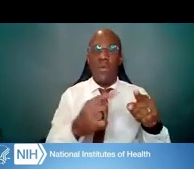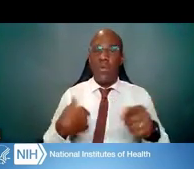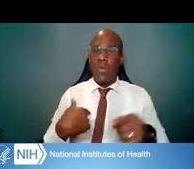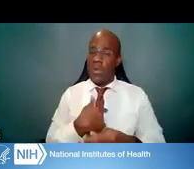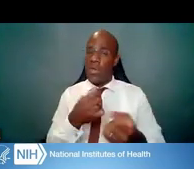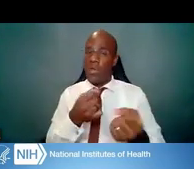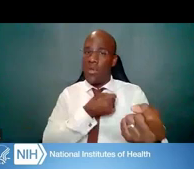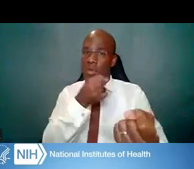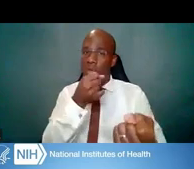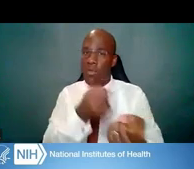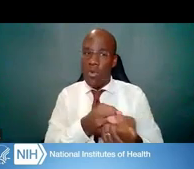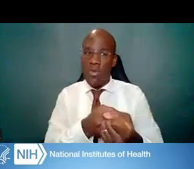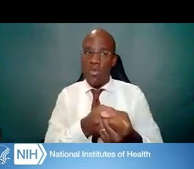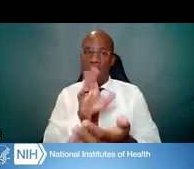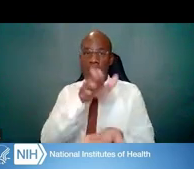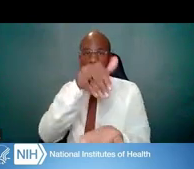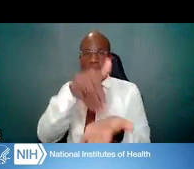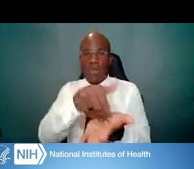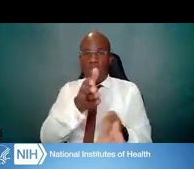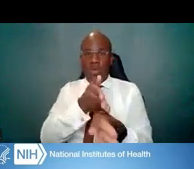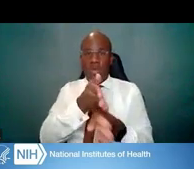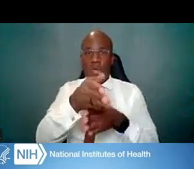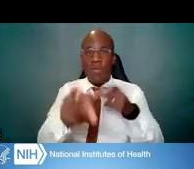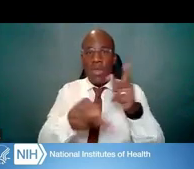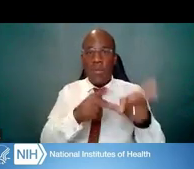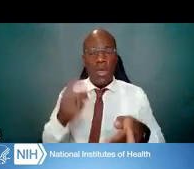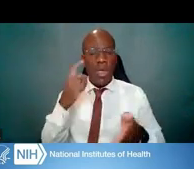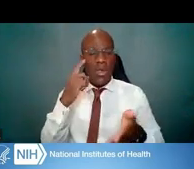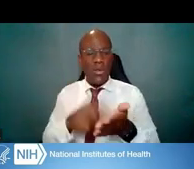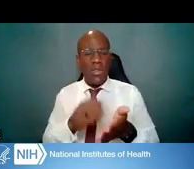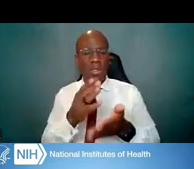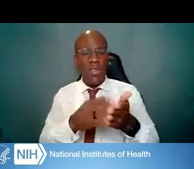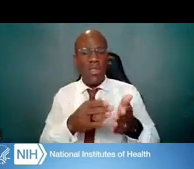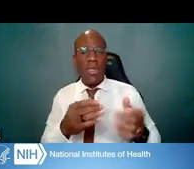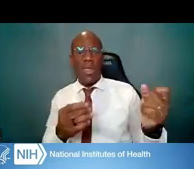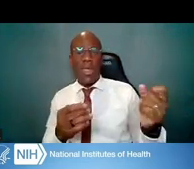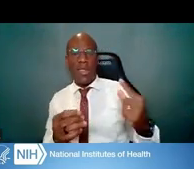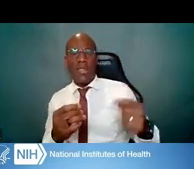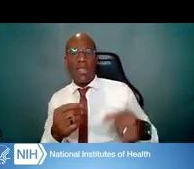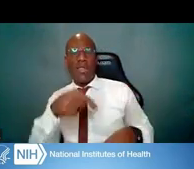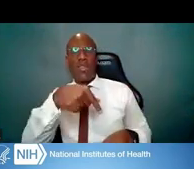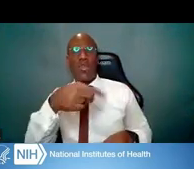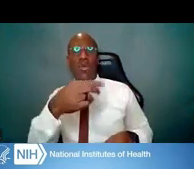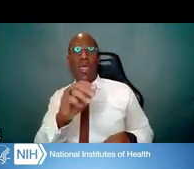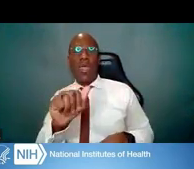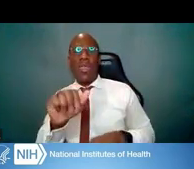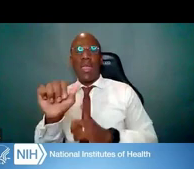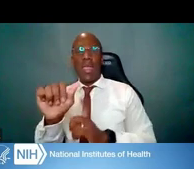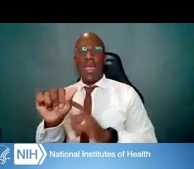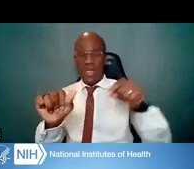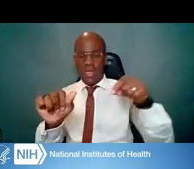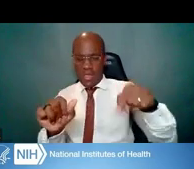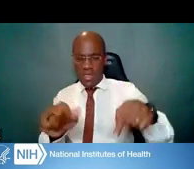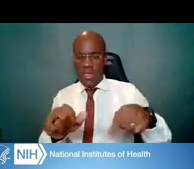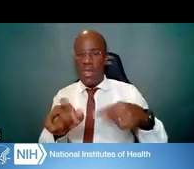I saw some questions in the Q and A about institutional K-awards, like KL2s and K12s --